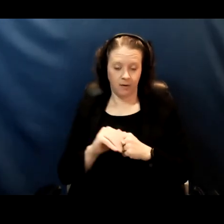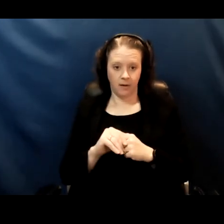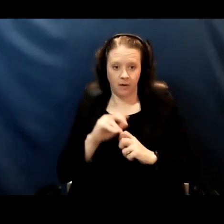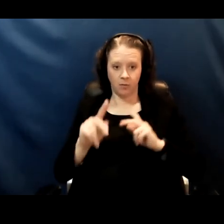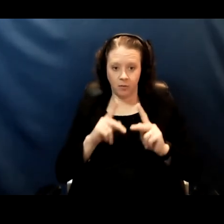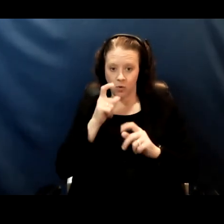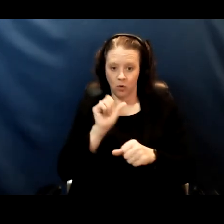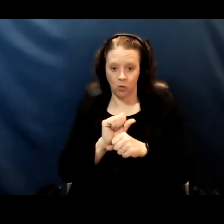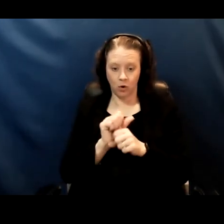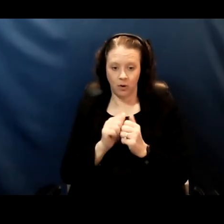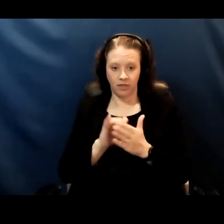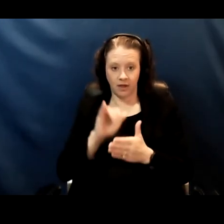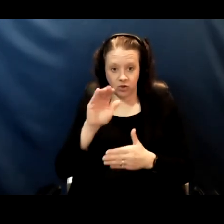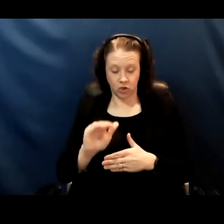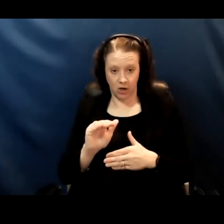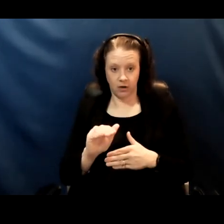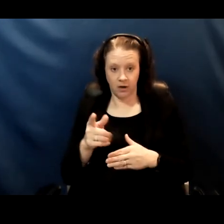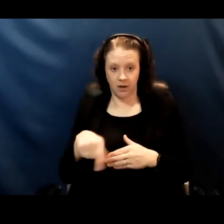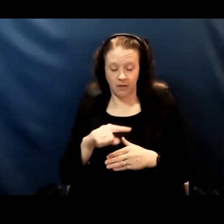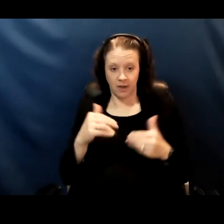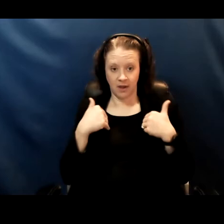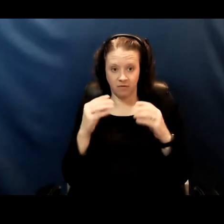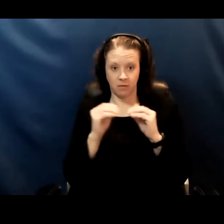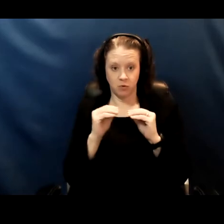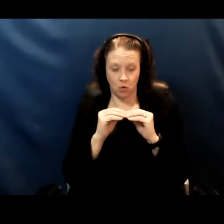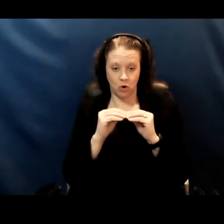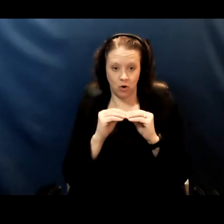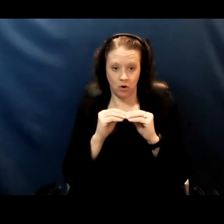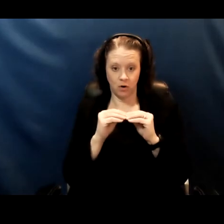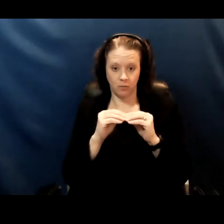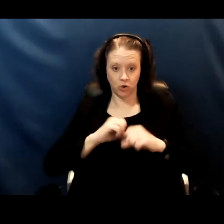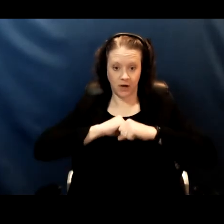with that child have more protective equipment.